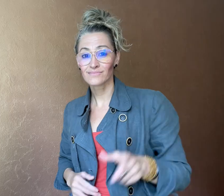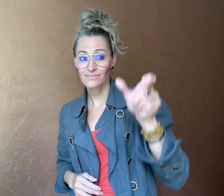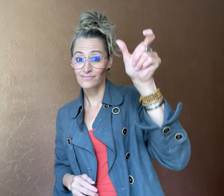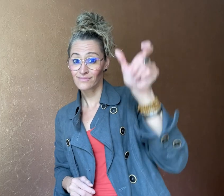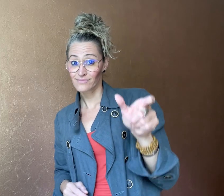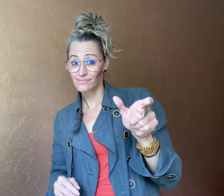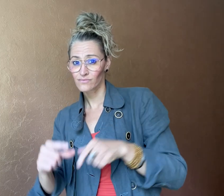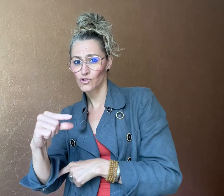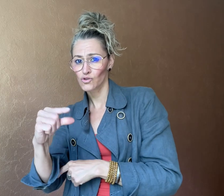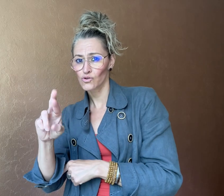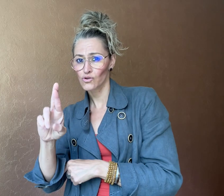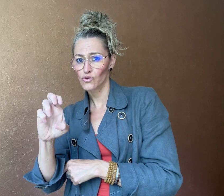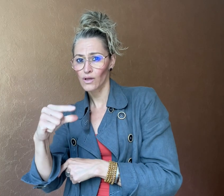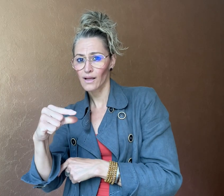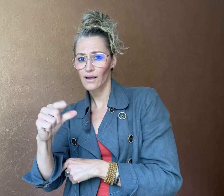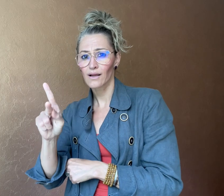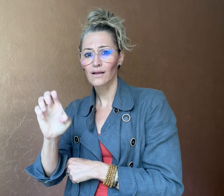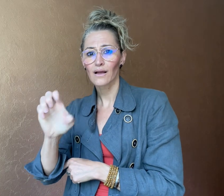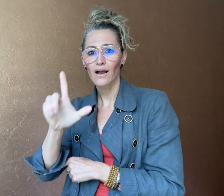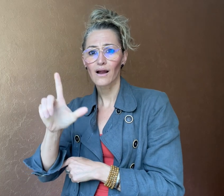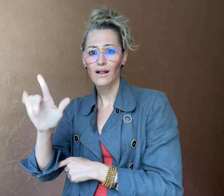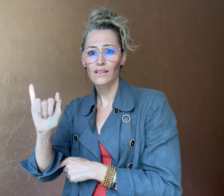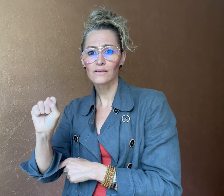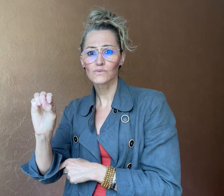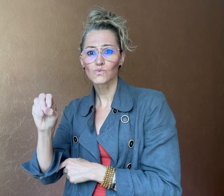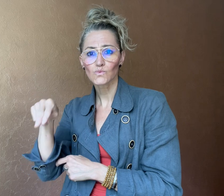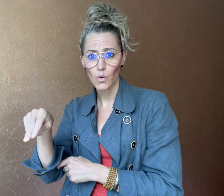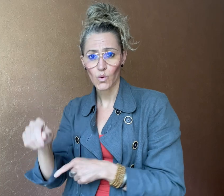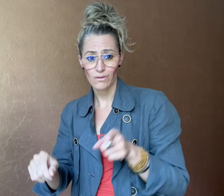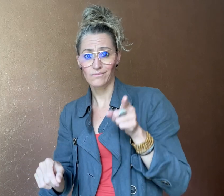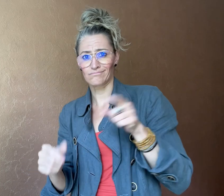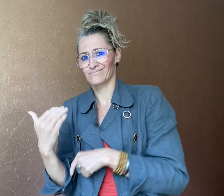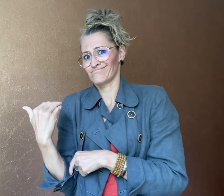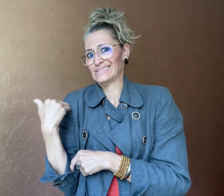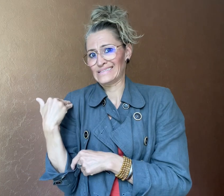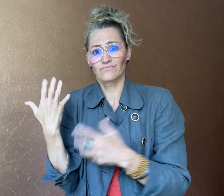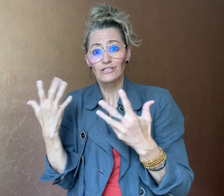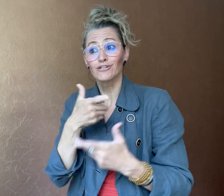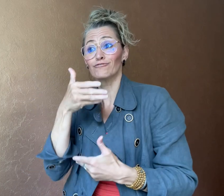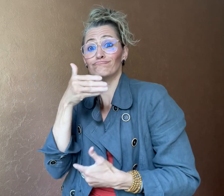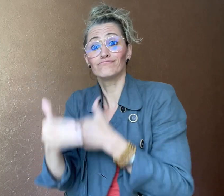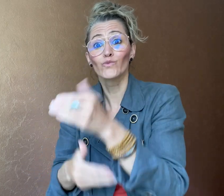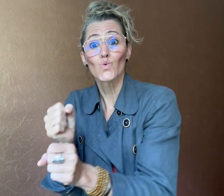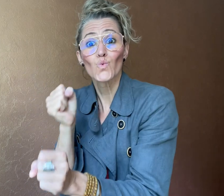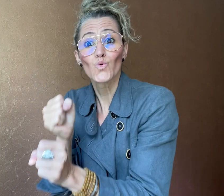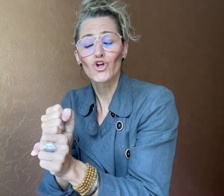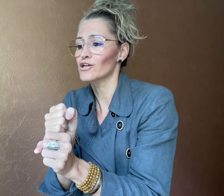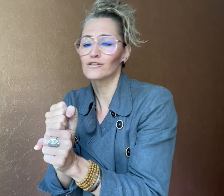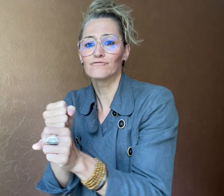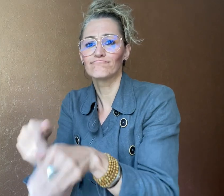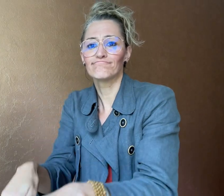Greg Kellison has recently stepped down from his role